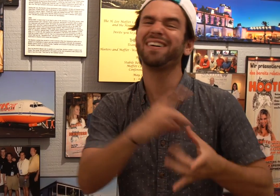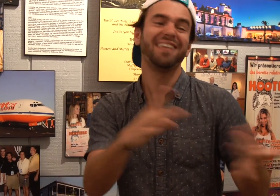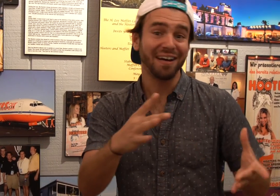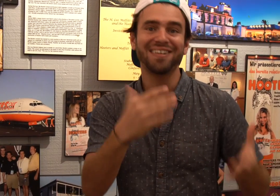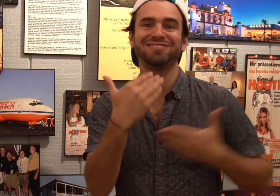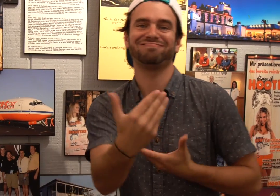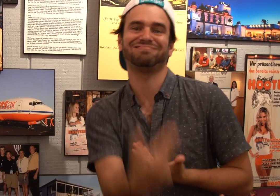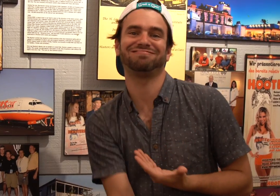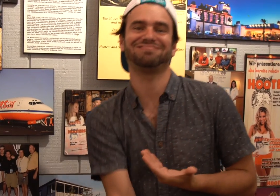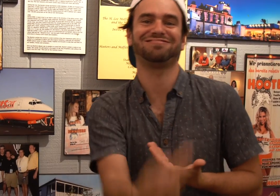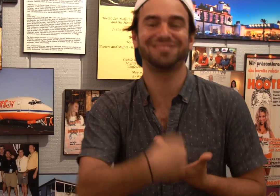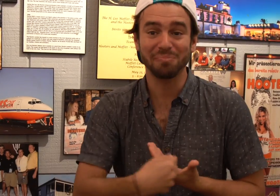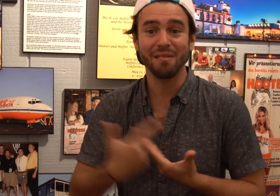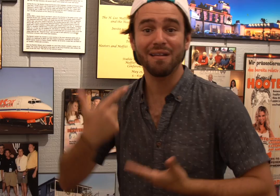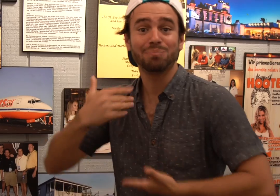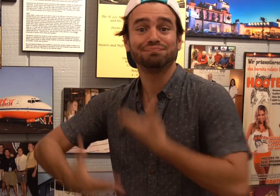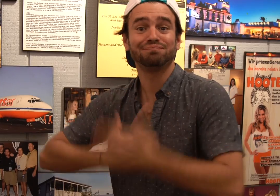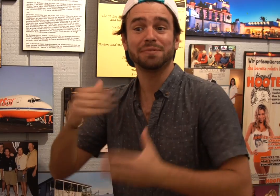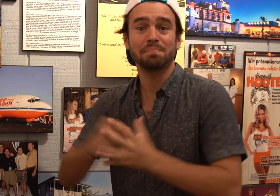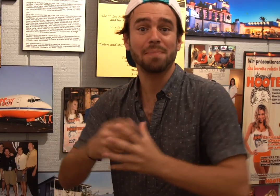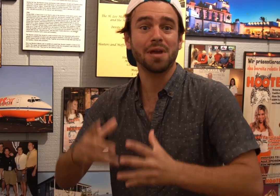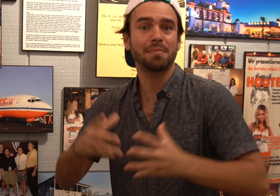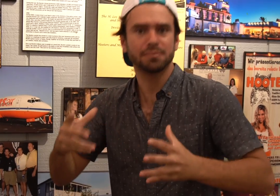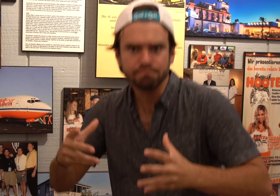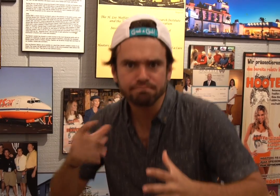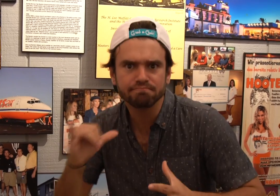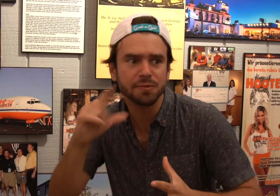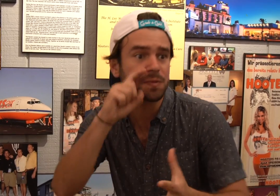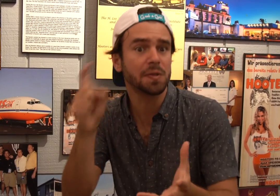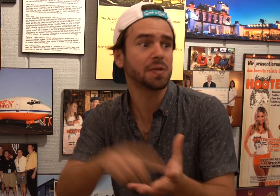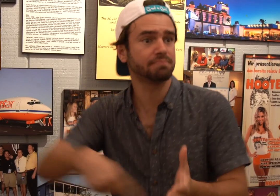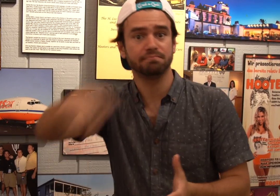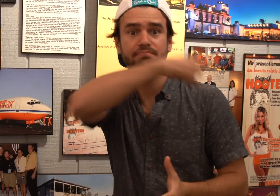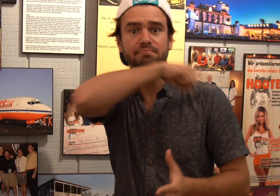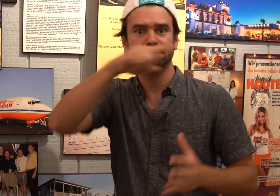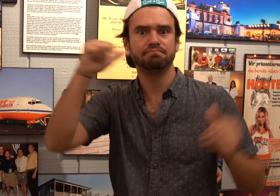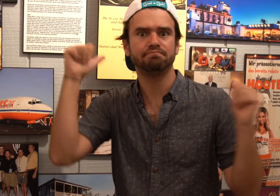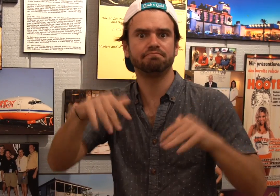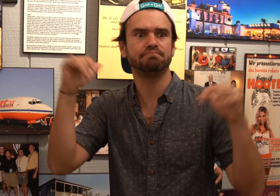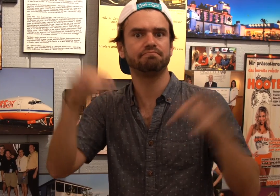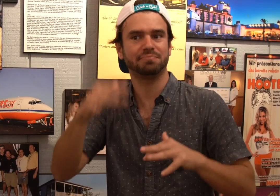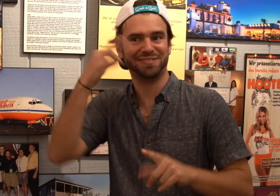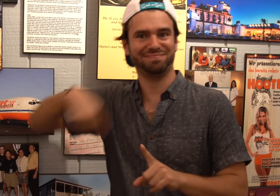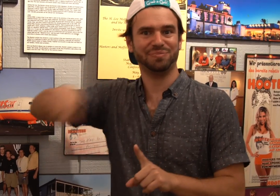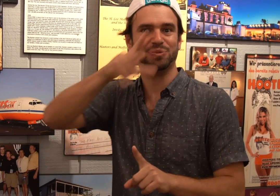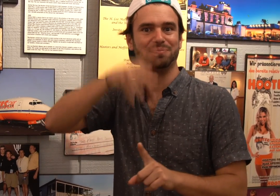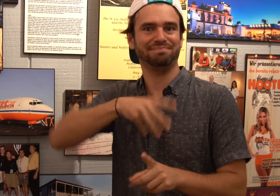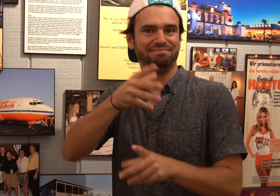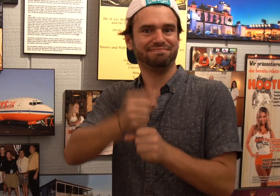Eventually, she left her job and took the owner up on his offer. After time, the business grew. The owner noticed that the restaurant got a lot costumers